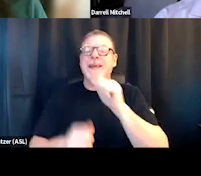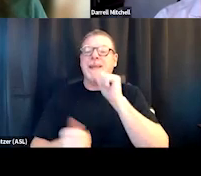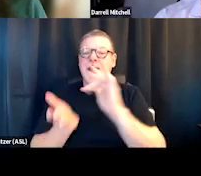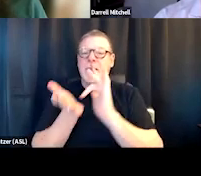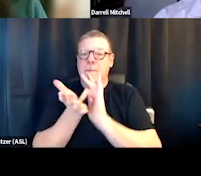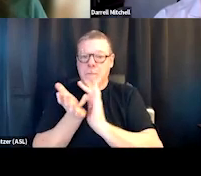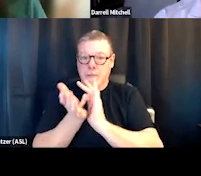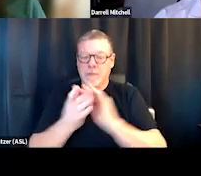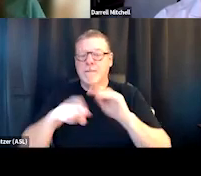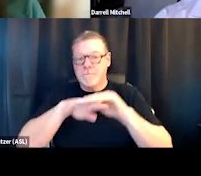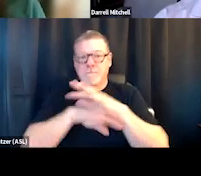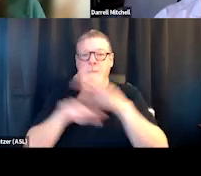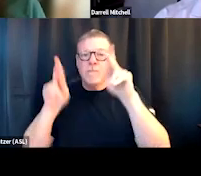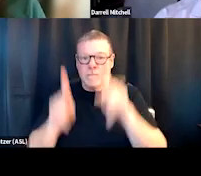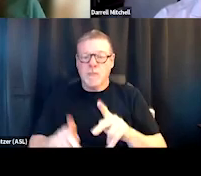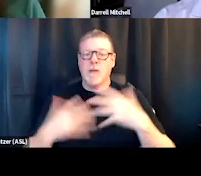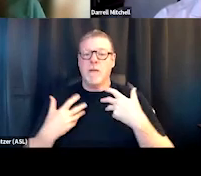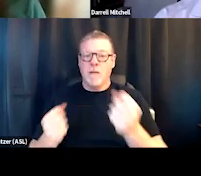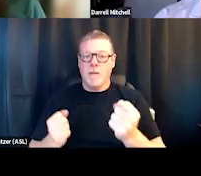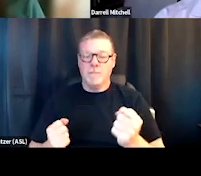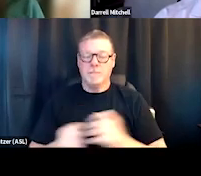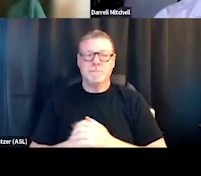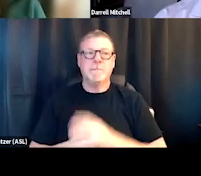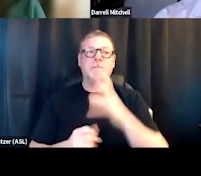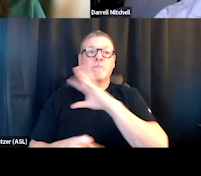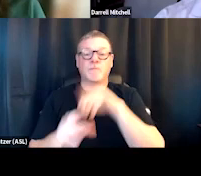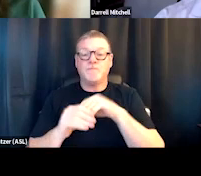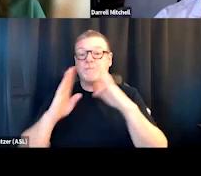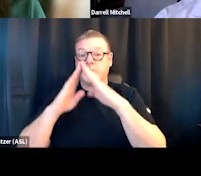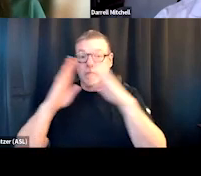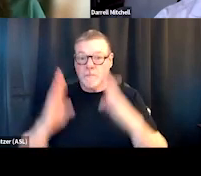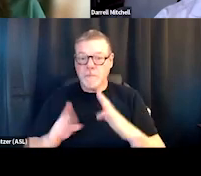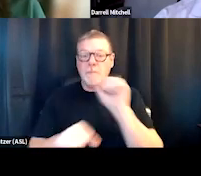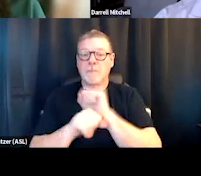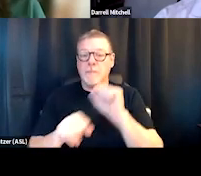affecting a person's overall health and wellbeing. This includes housing, employment, legal services,